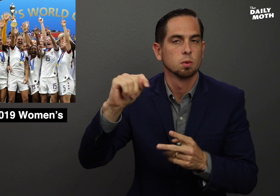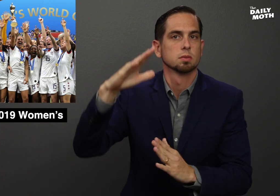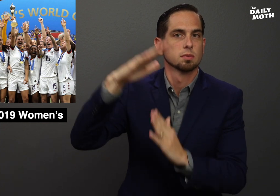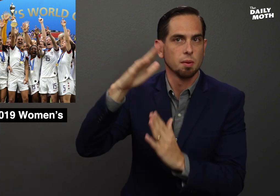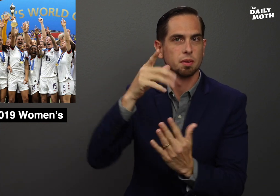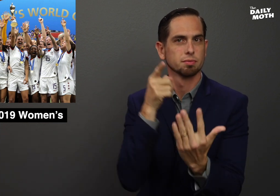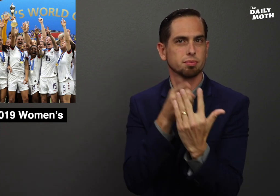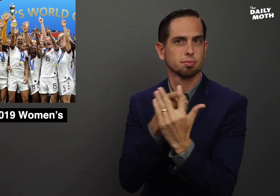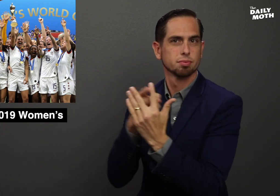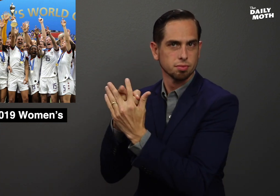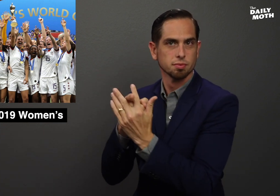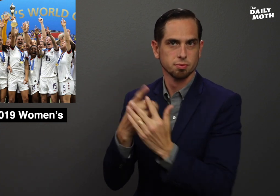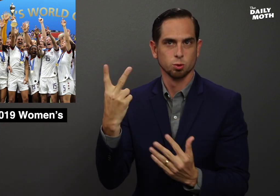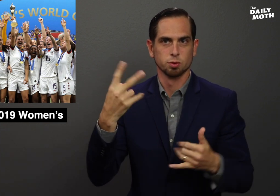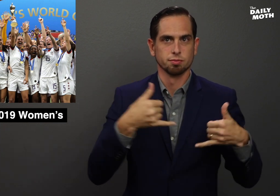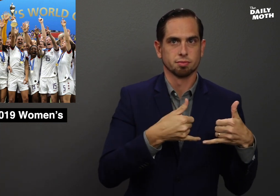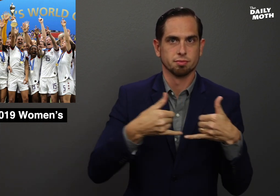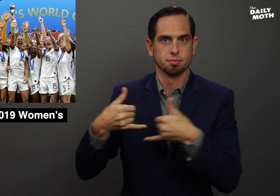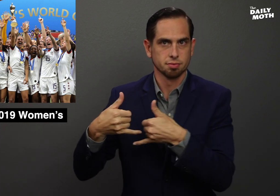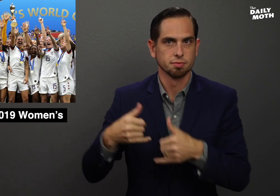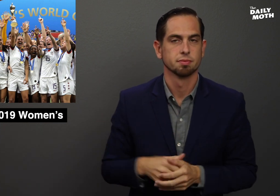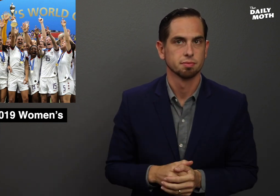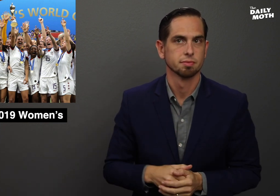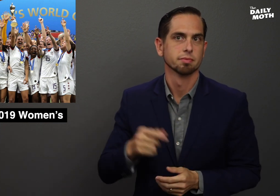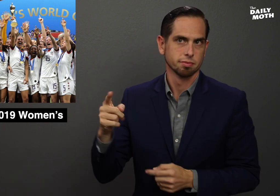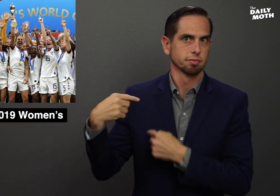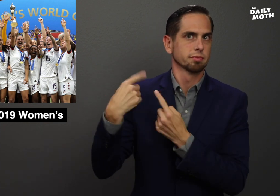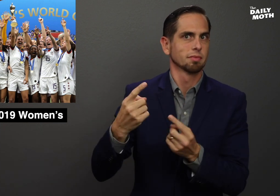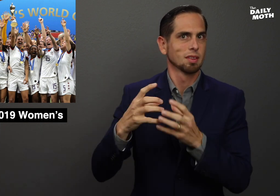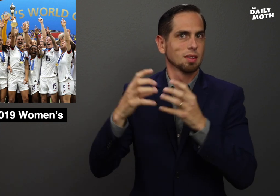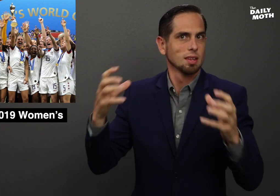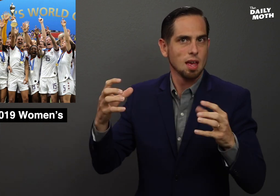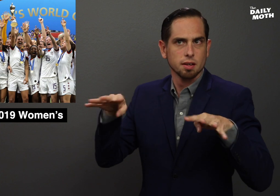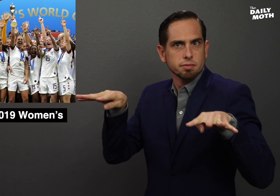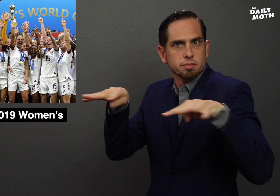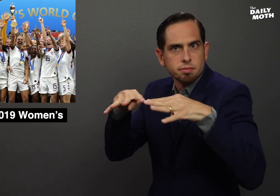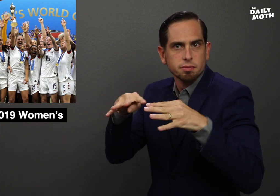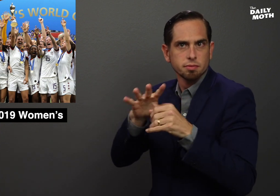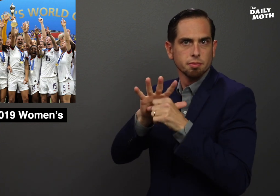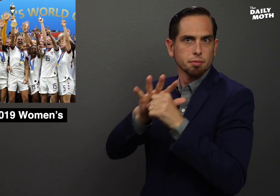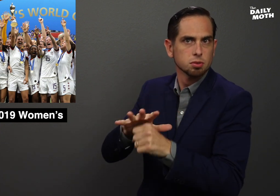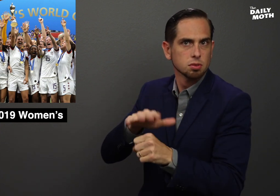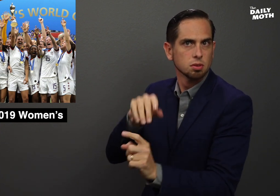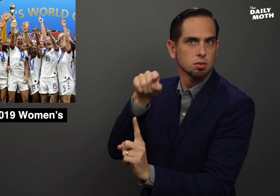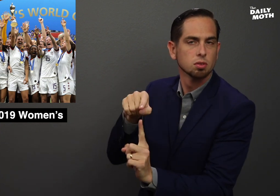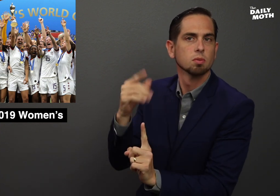(top goalscorer). She had a lot of attention and pressure on her